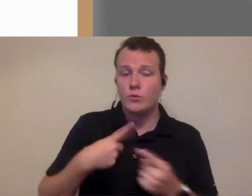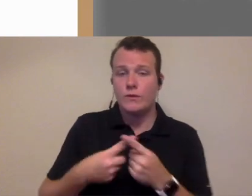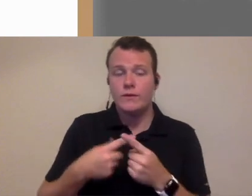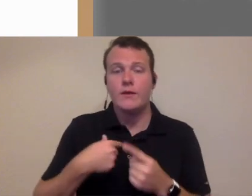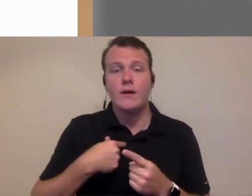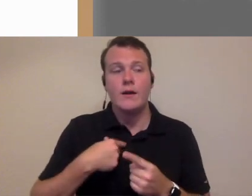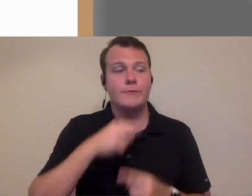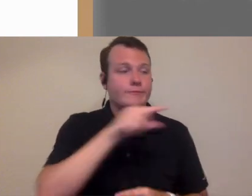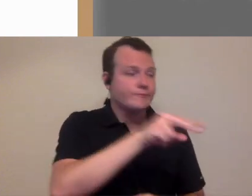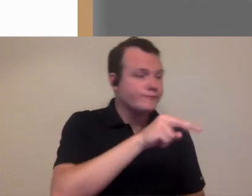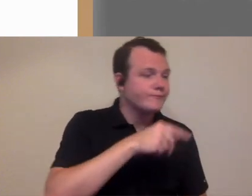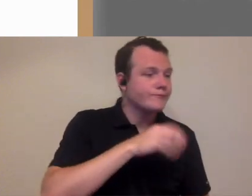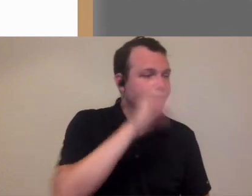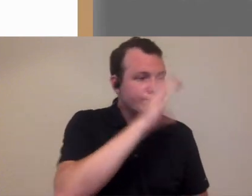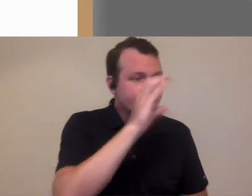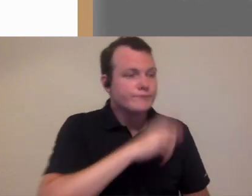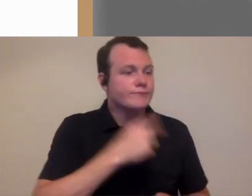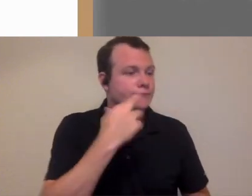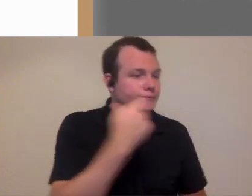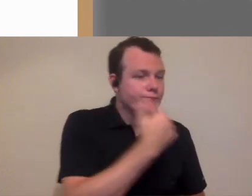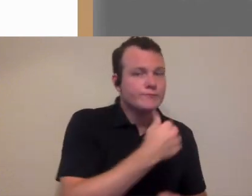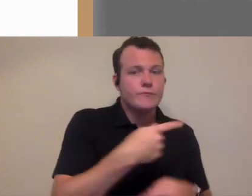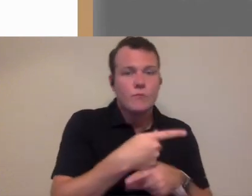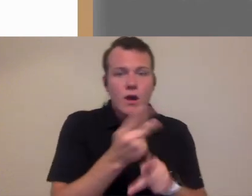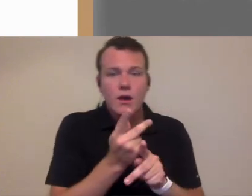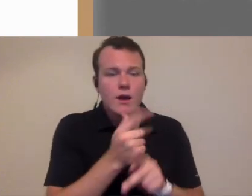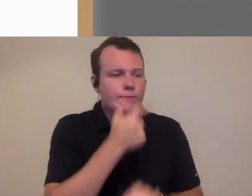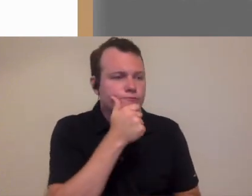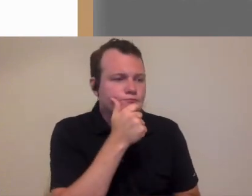first things I do when I'm looking at a restaurant or a product or something is